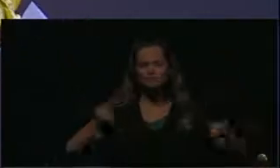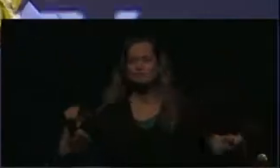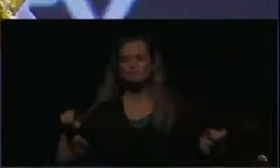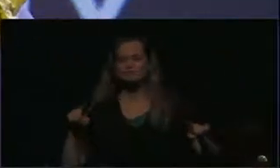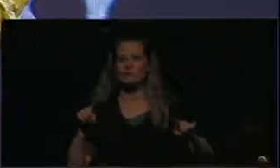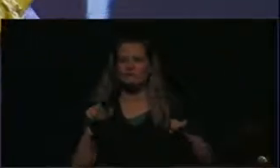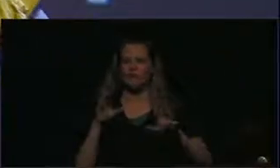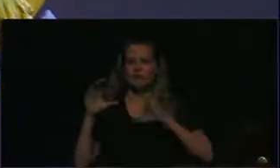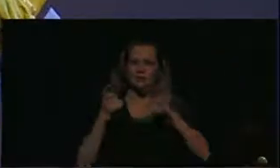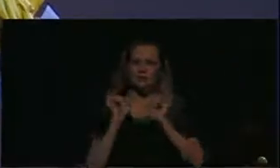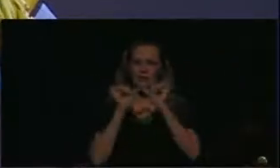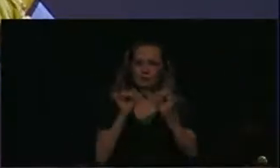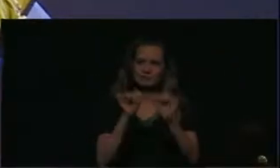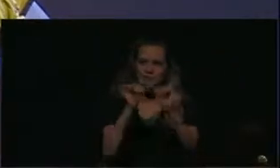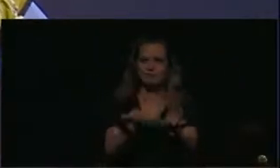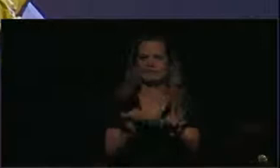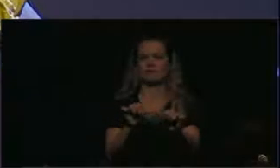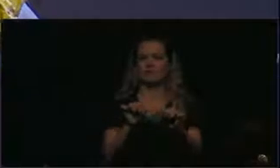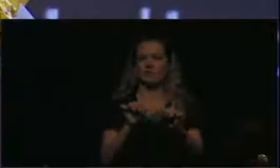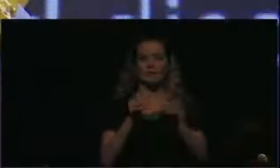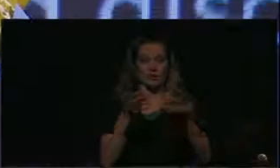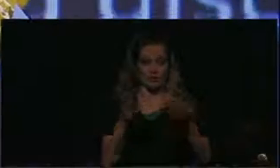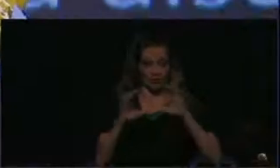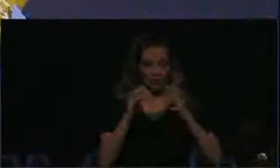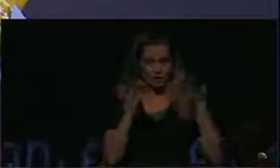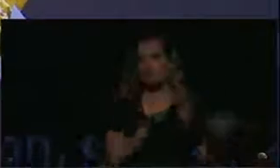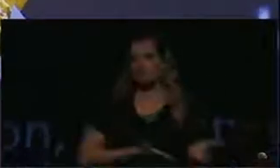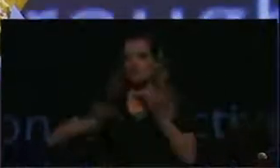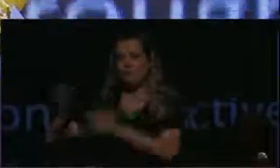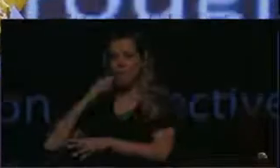conversations forward in our home communities. We celebrate and embrace the